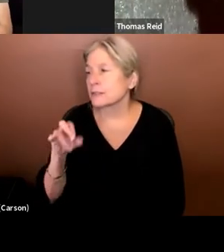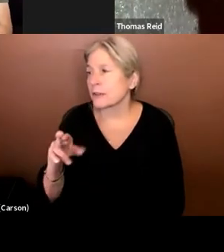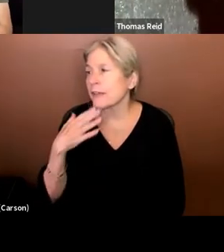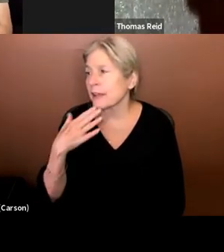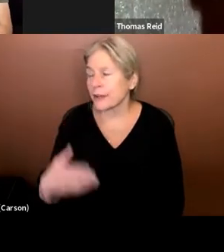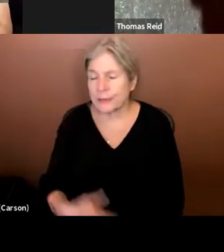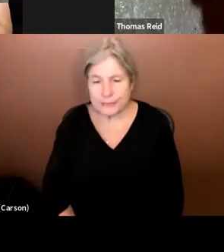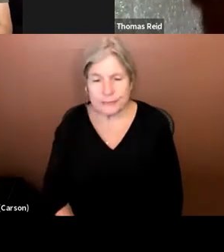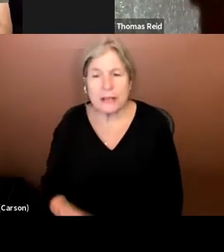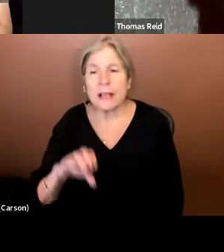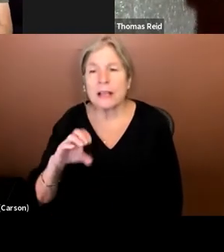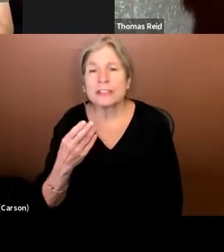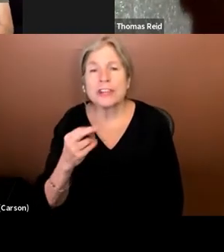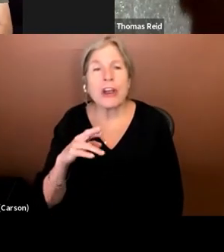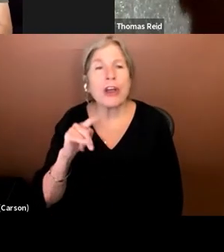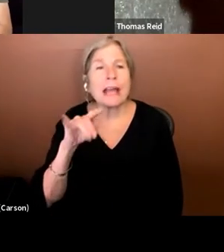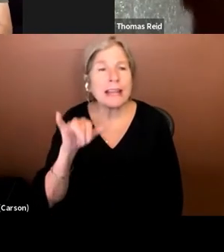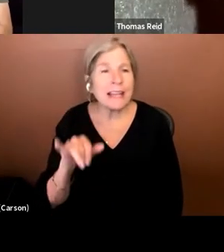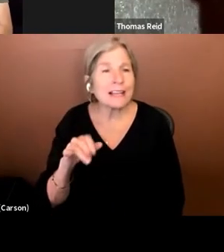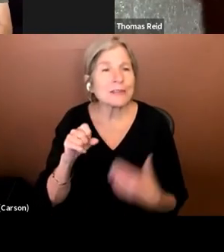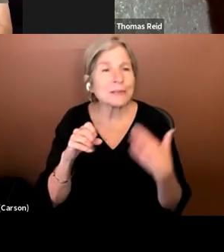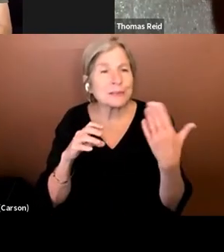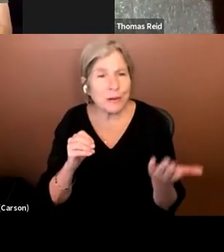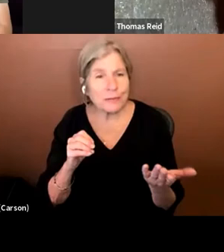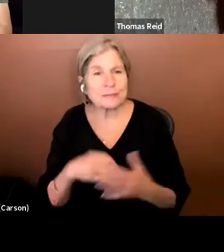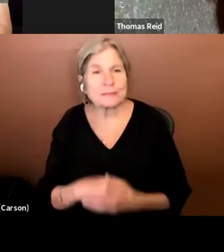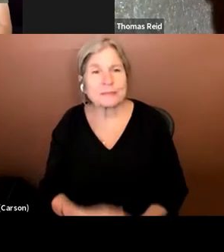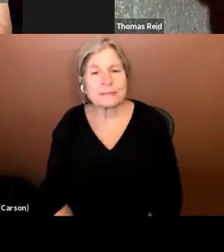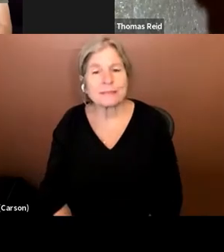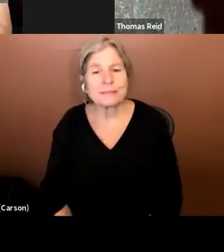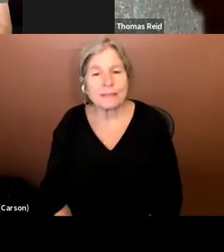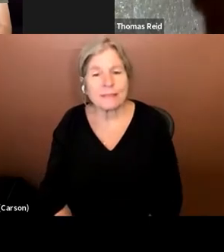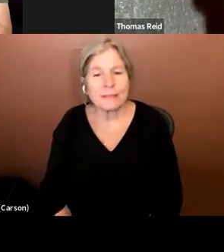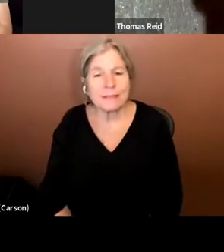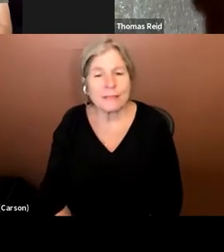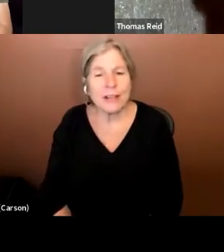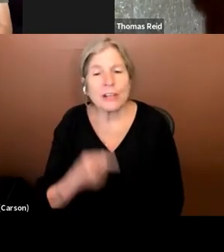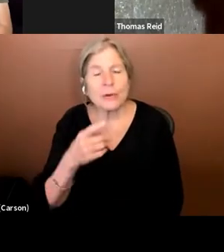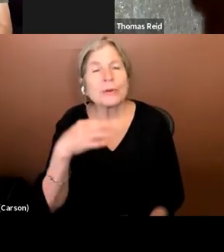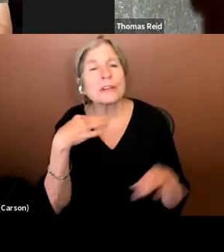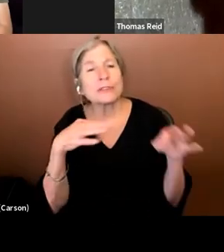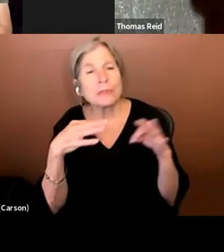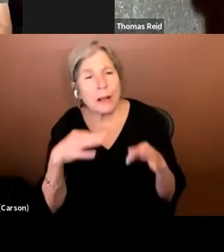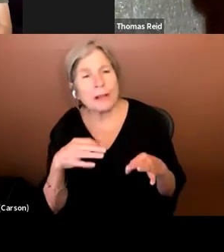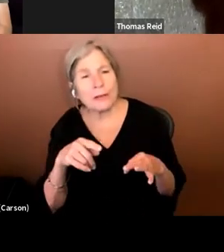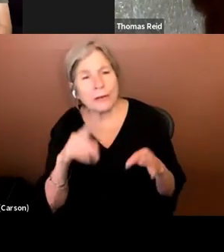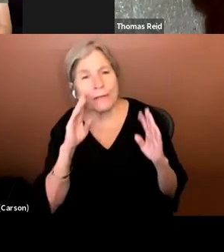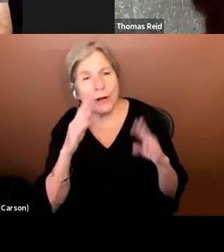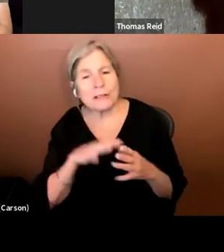Charity, so you describe. You really focus on video.